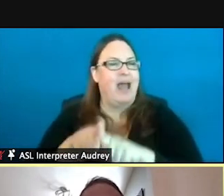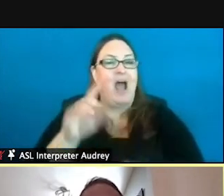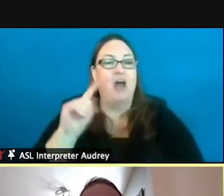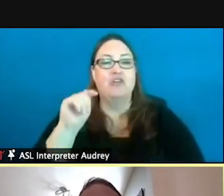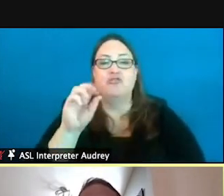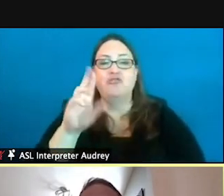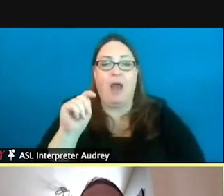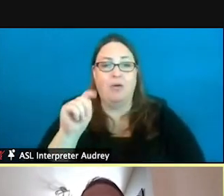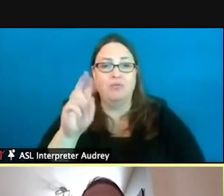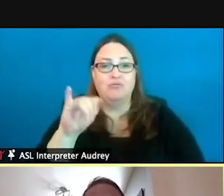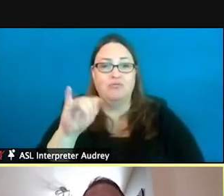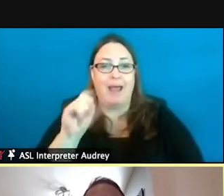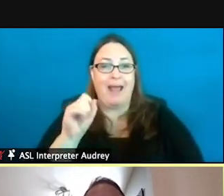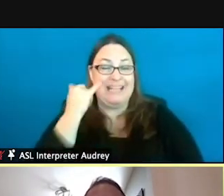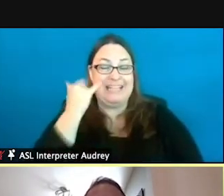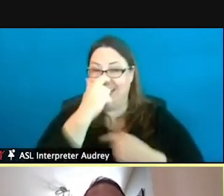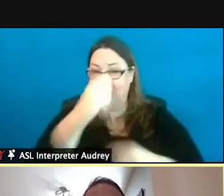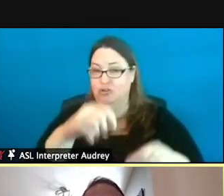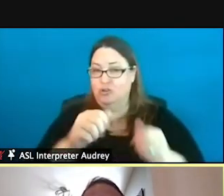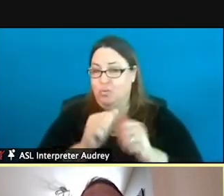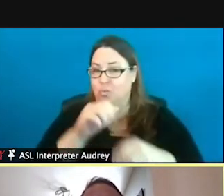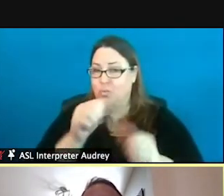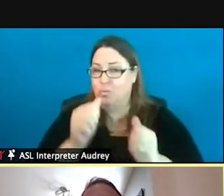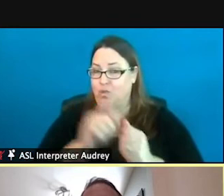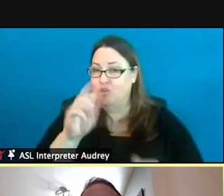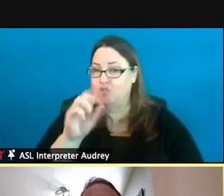Trails, that if you're interested in trout fishing gives a lot of different locations